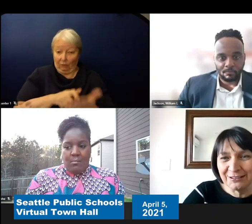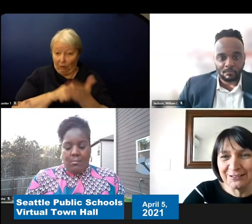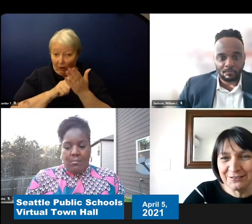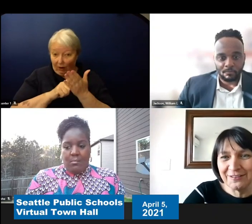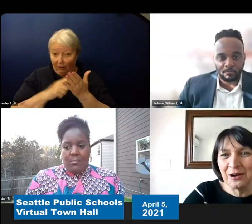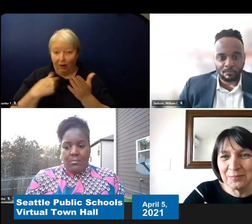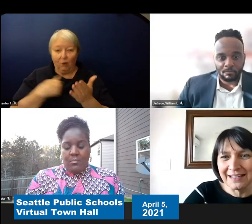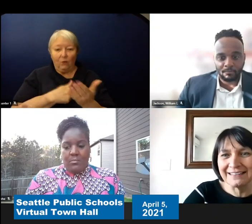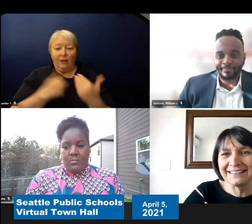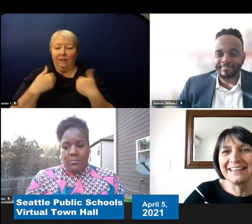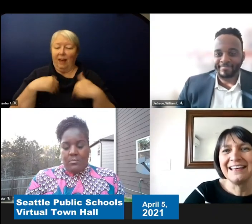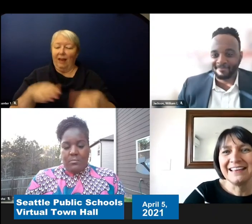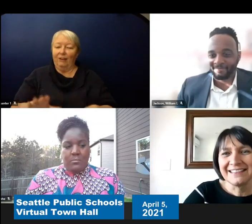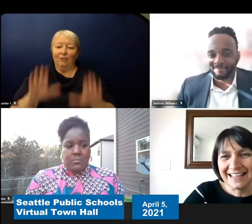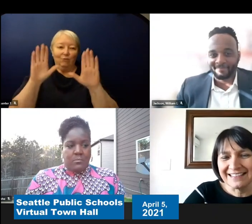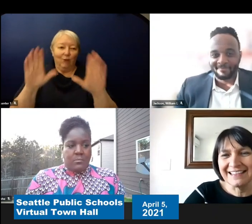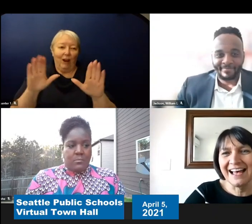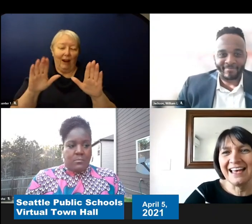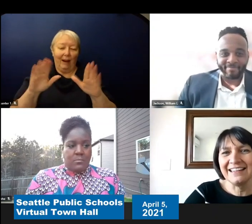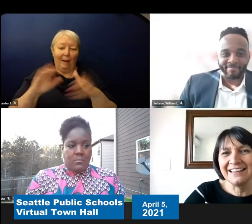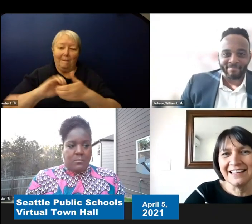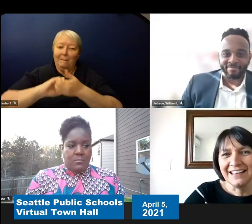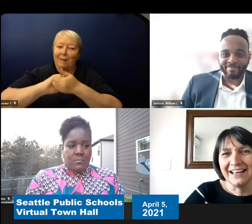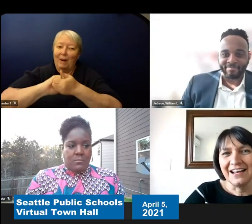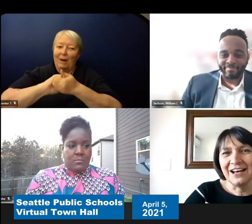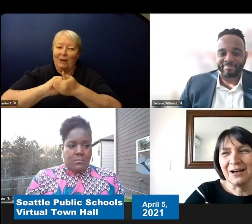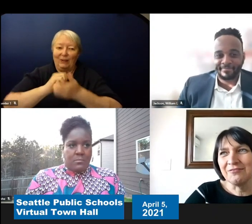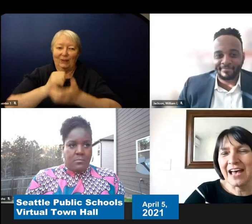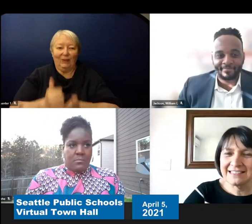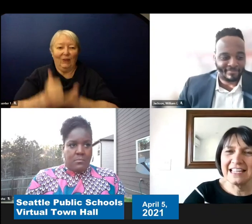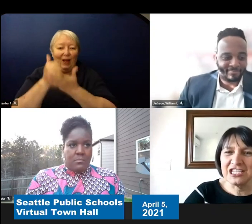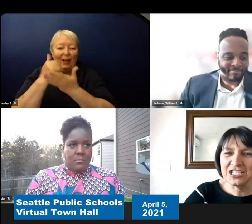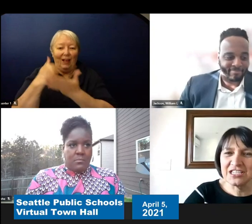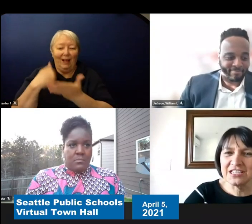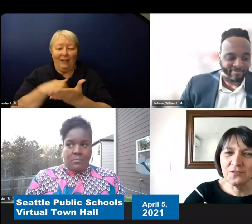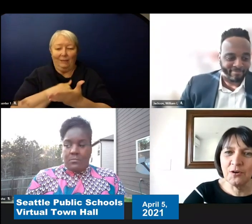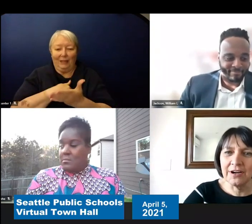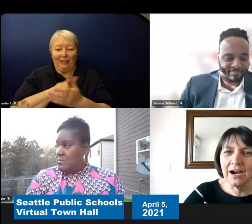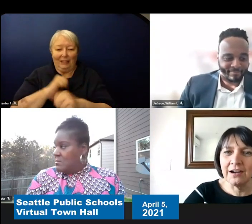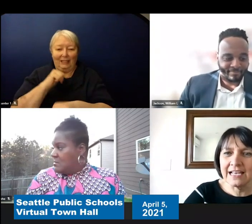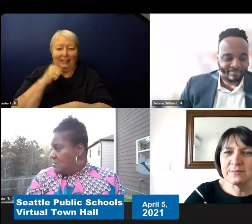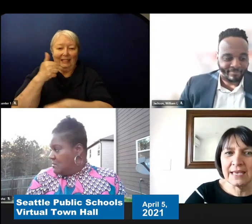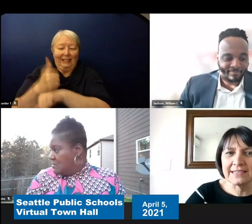helped us set aside vaccinations for our SPS staff.